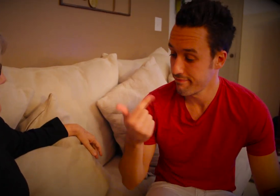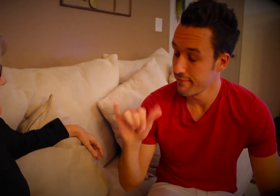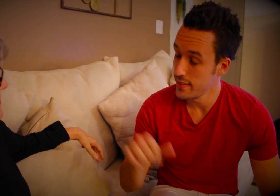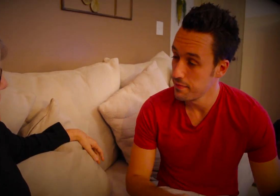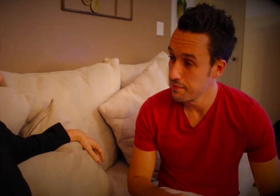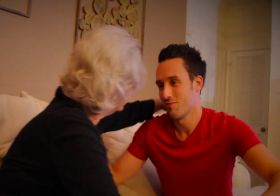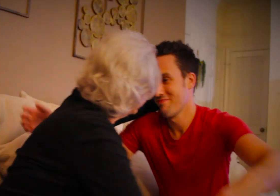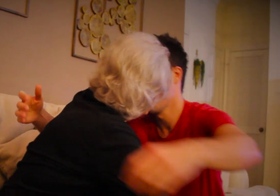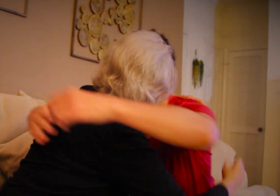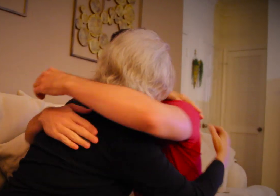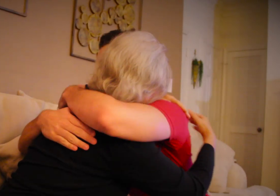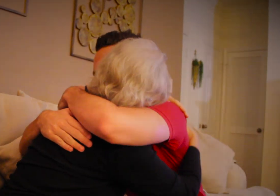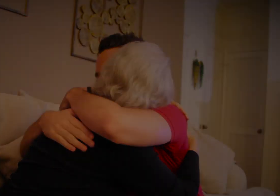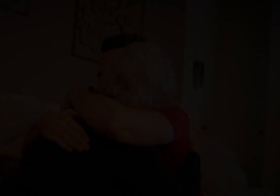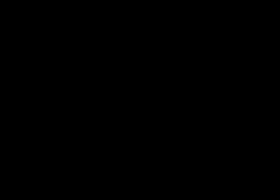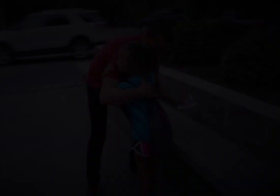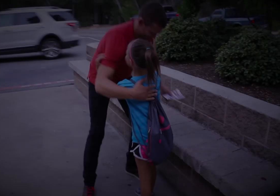my love, my love, my love